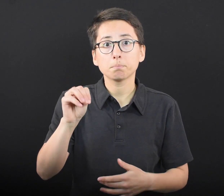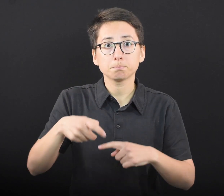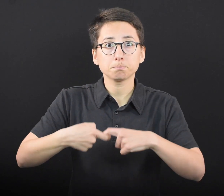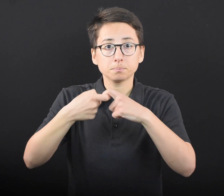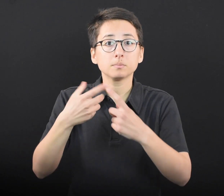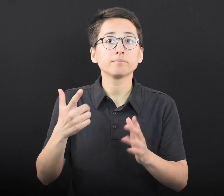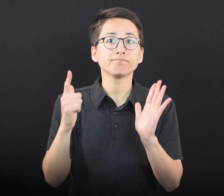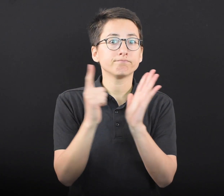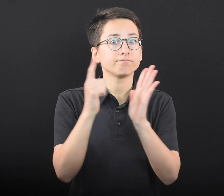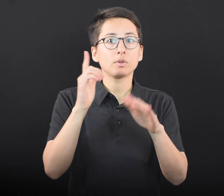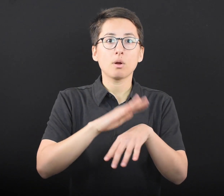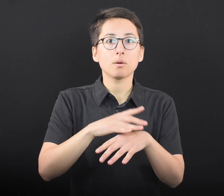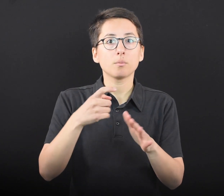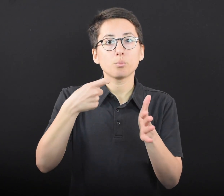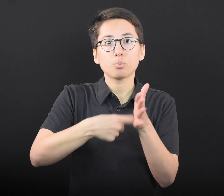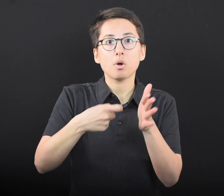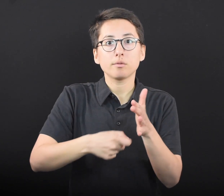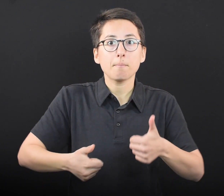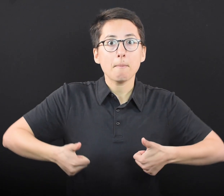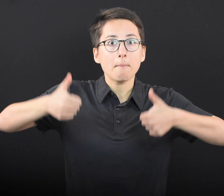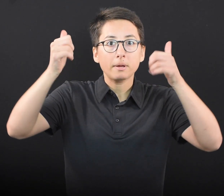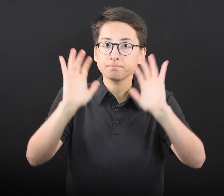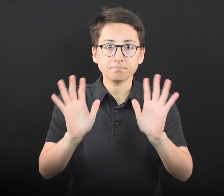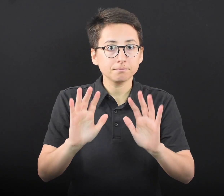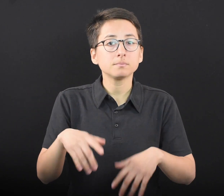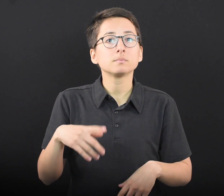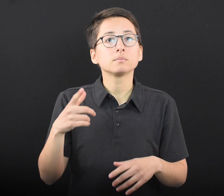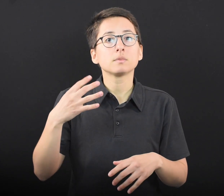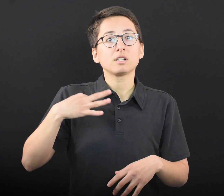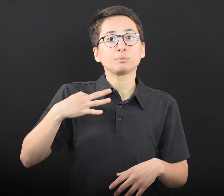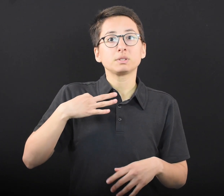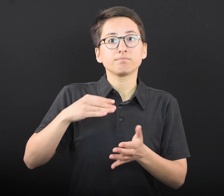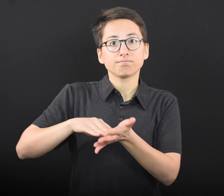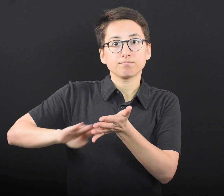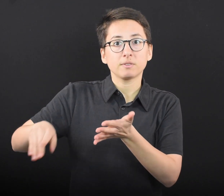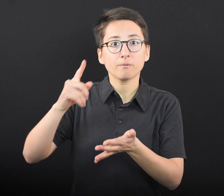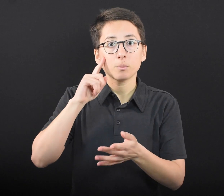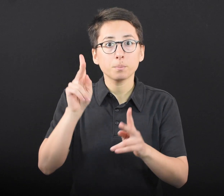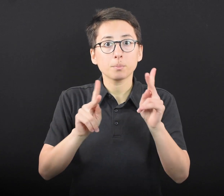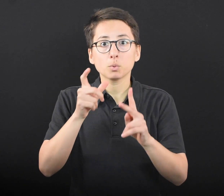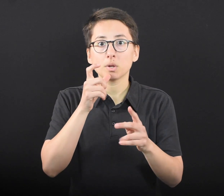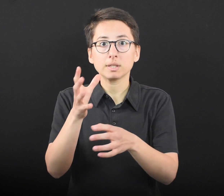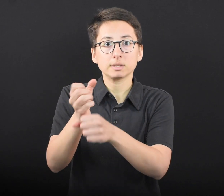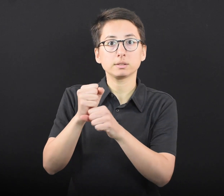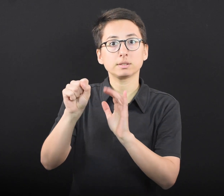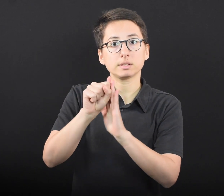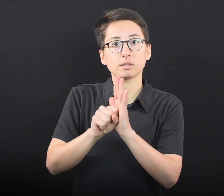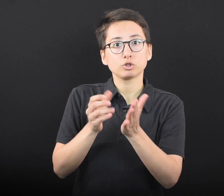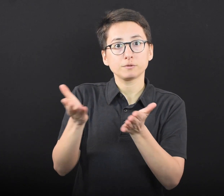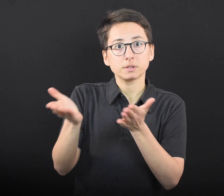a ban on price gouging, and eligibility exemptions for people who receive state services.